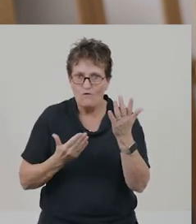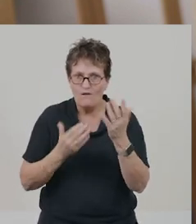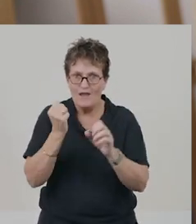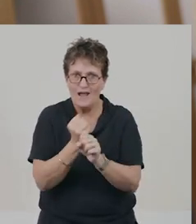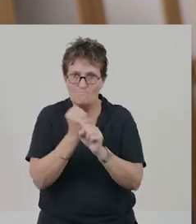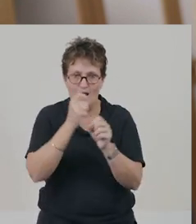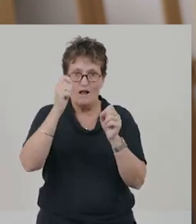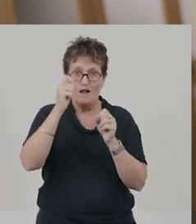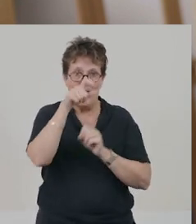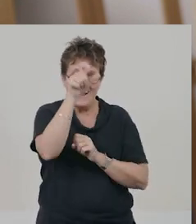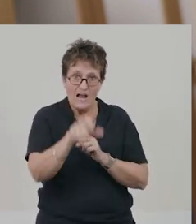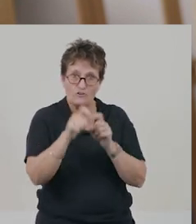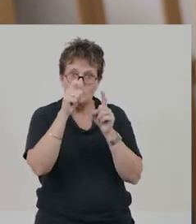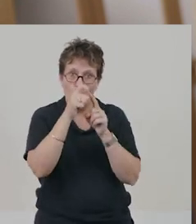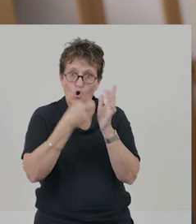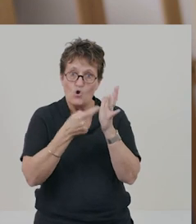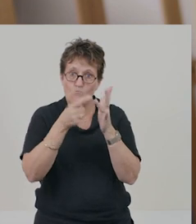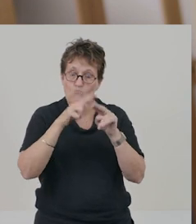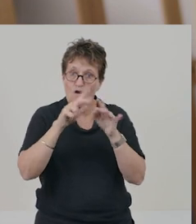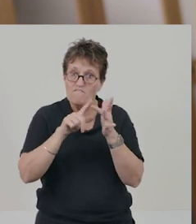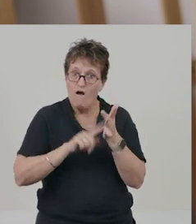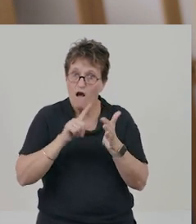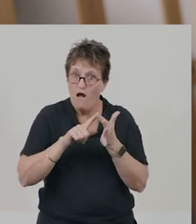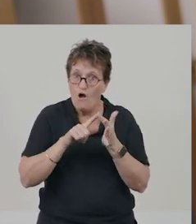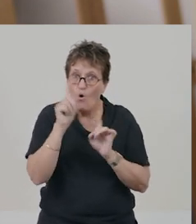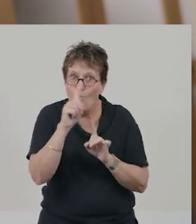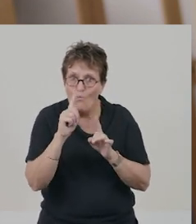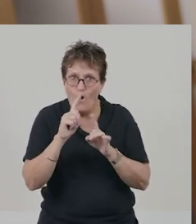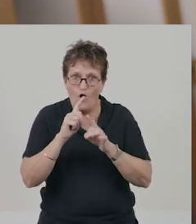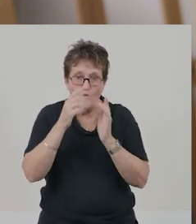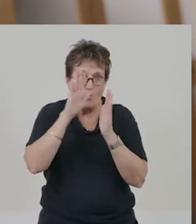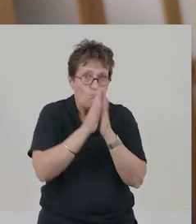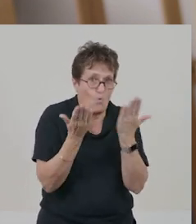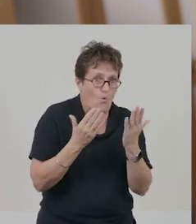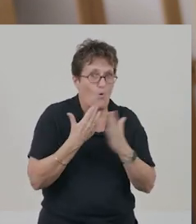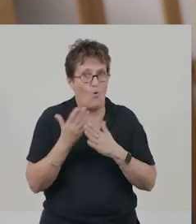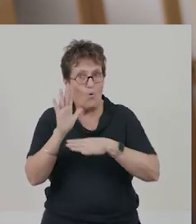just like in our example. What novel or movie will you choose?